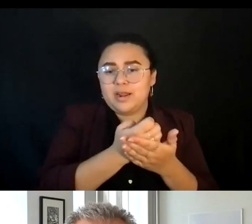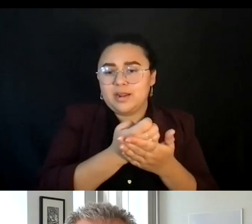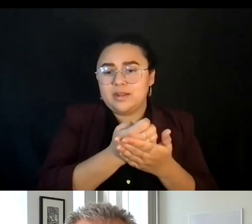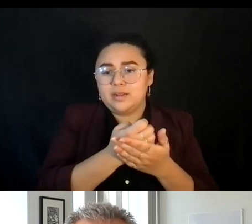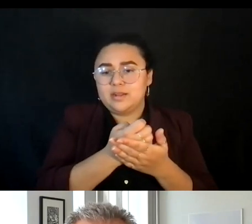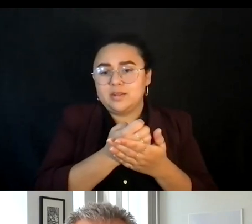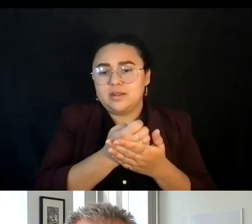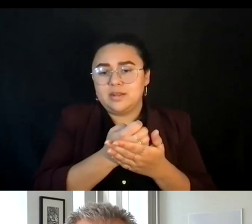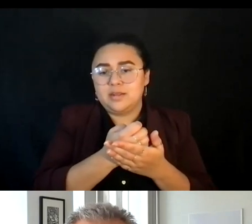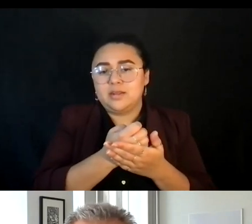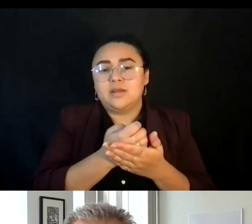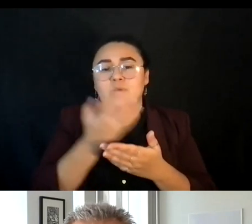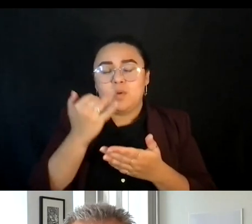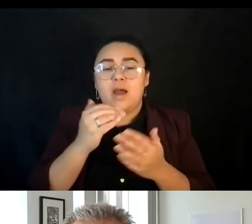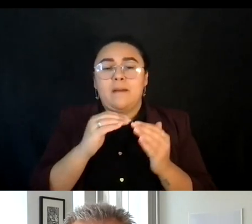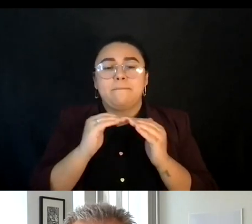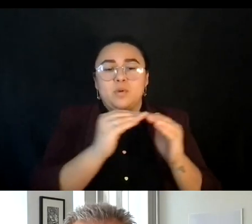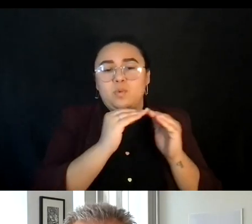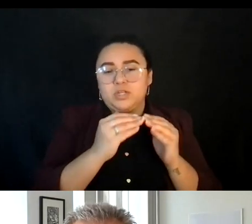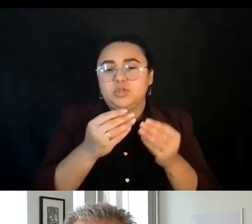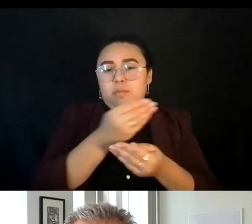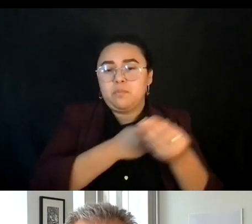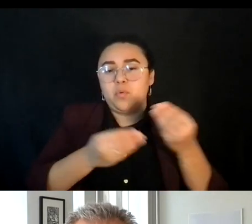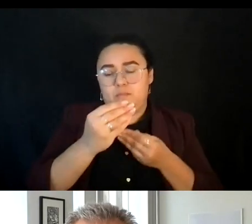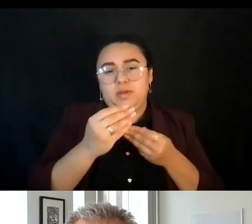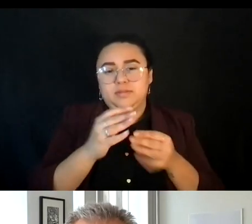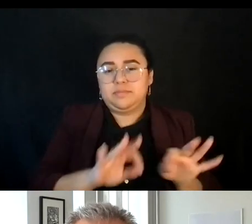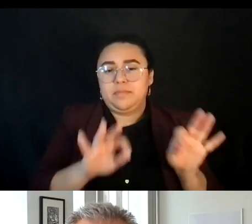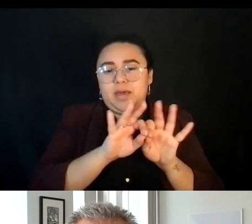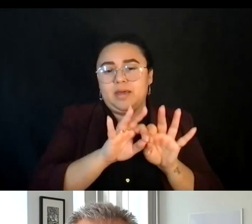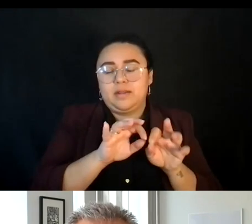and Movements Matter, which is coauthored by Chris Benner and South Central Dreams Finding